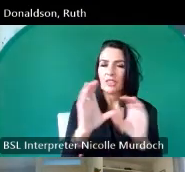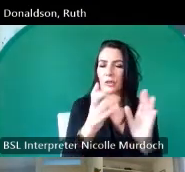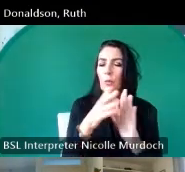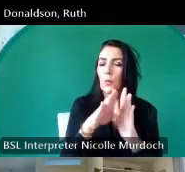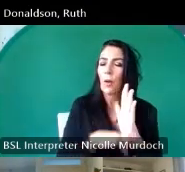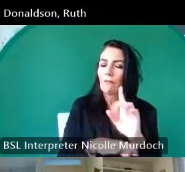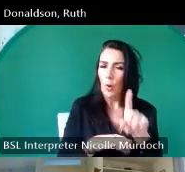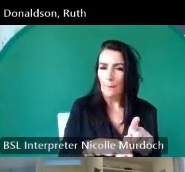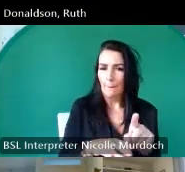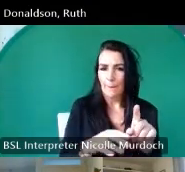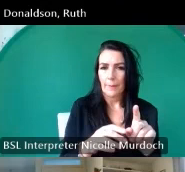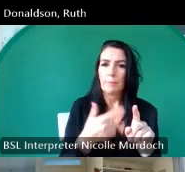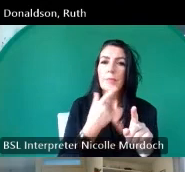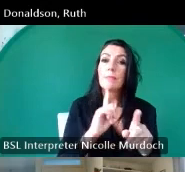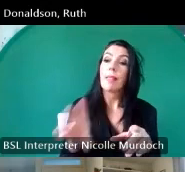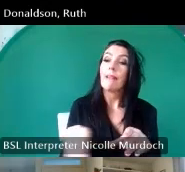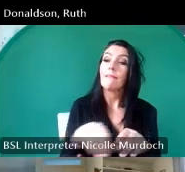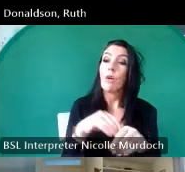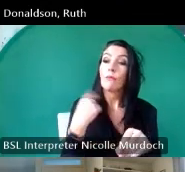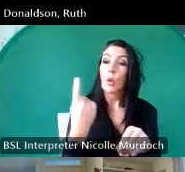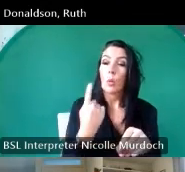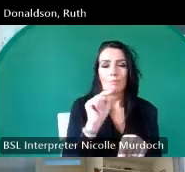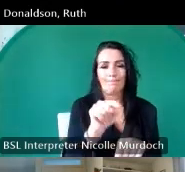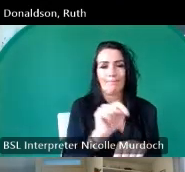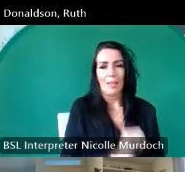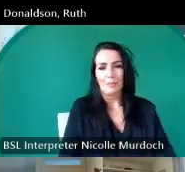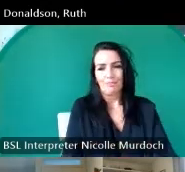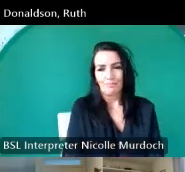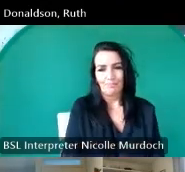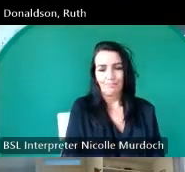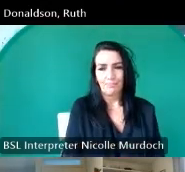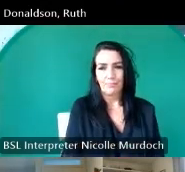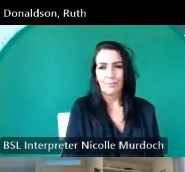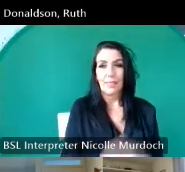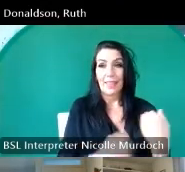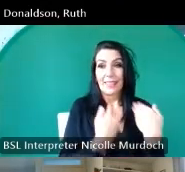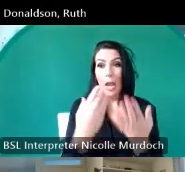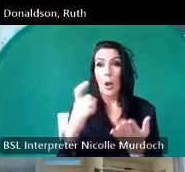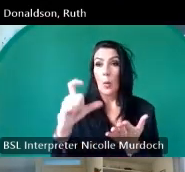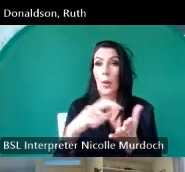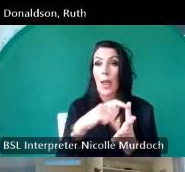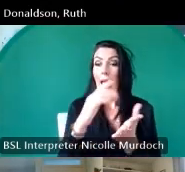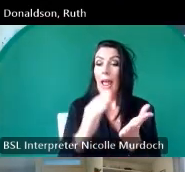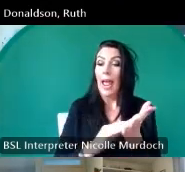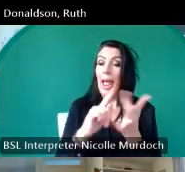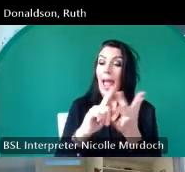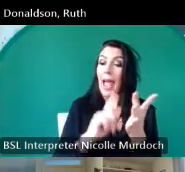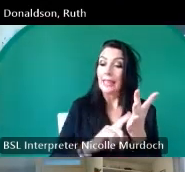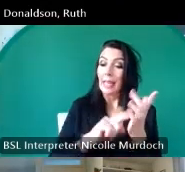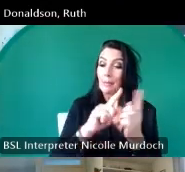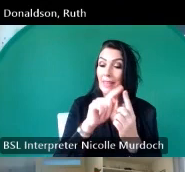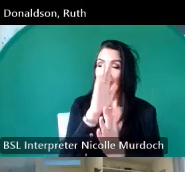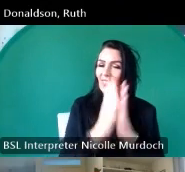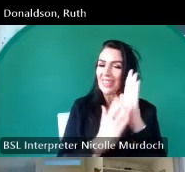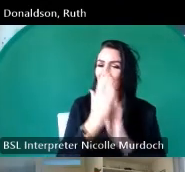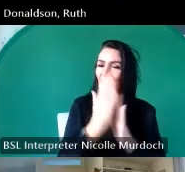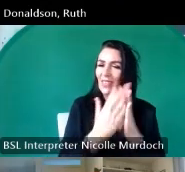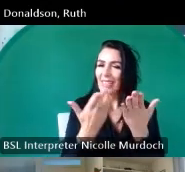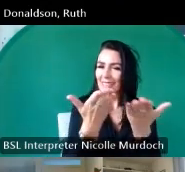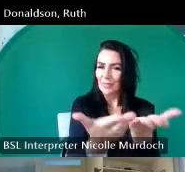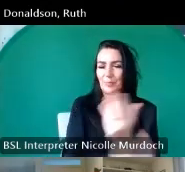who was involved and now I'm handing over to Camille who is there with you in person today